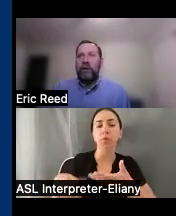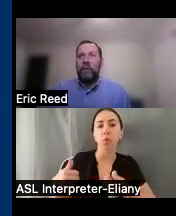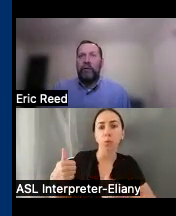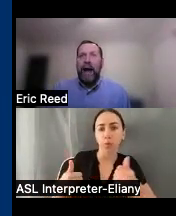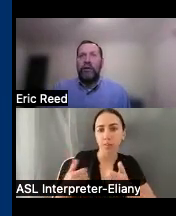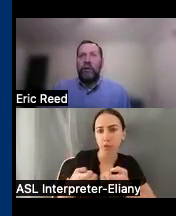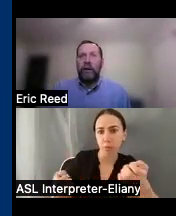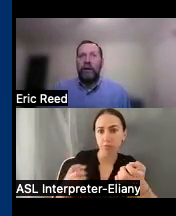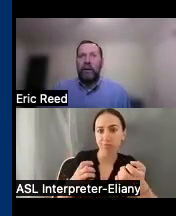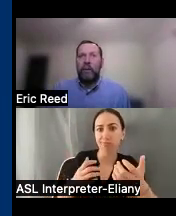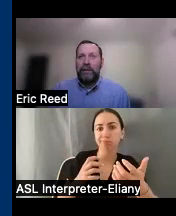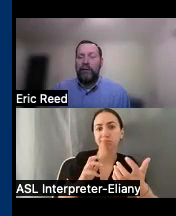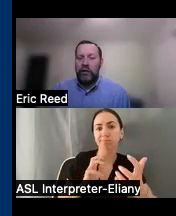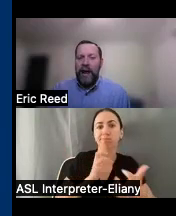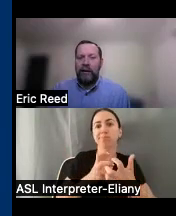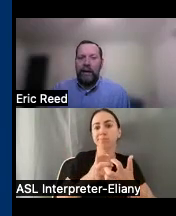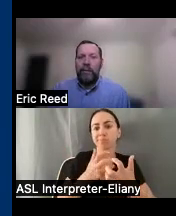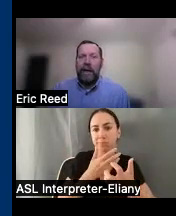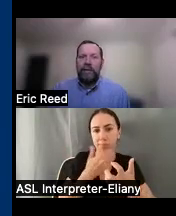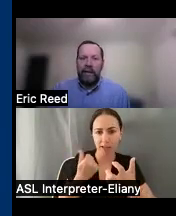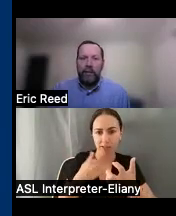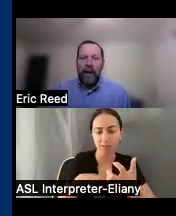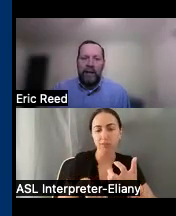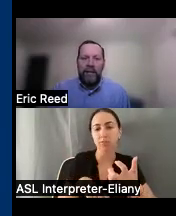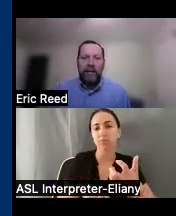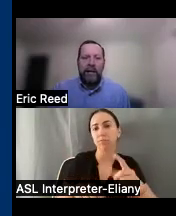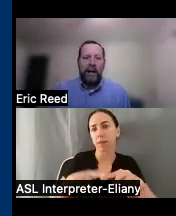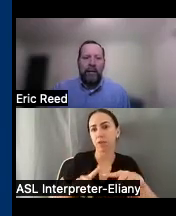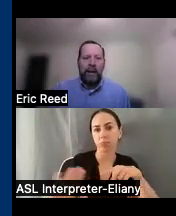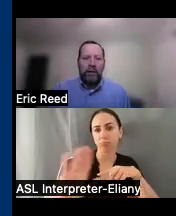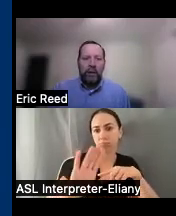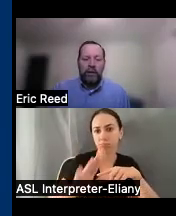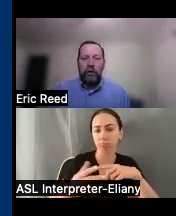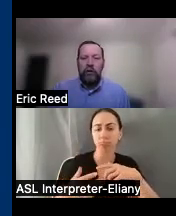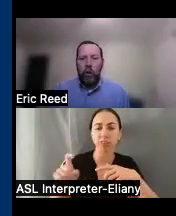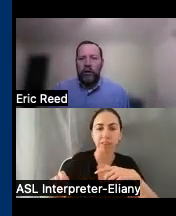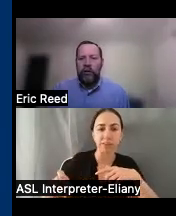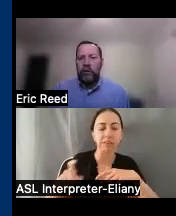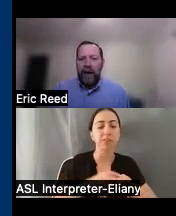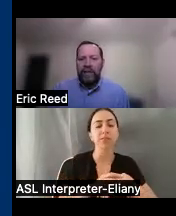to provide you the the best functionality the best Independence um and you can use one or two devices